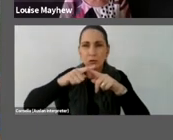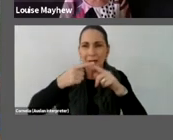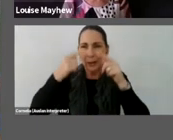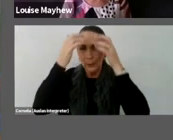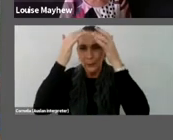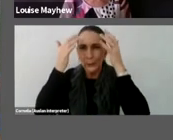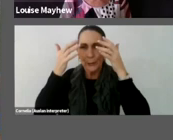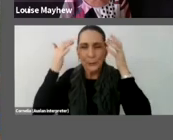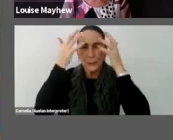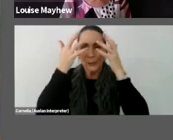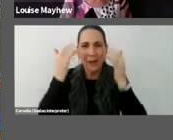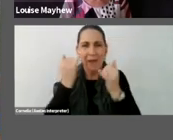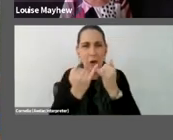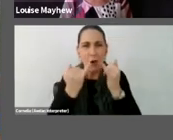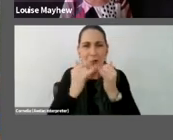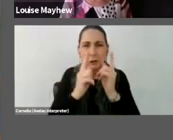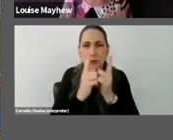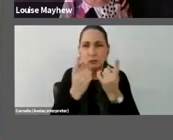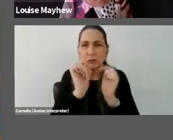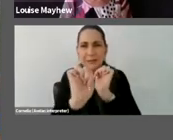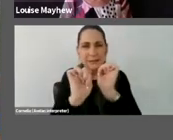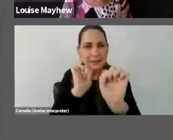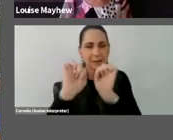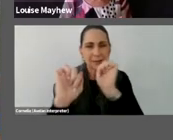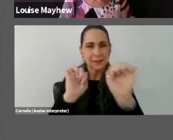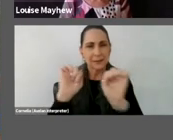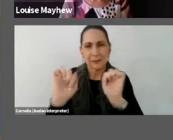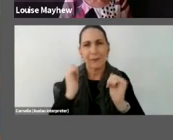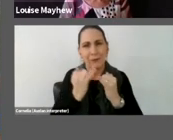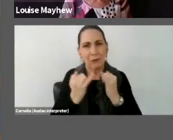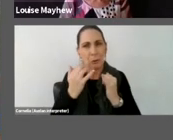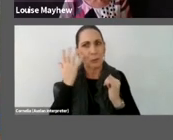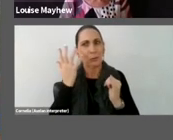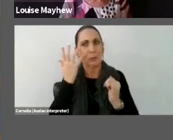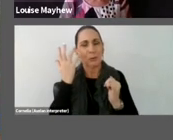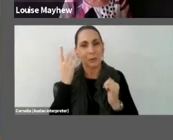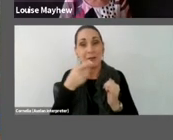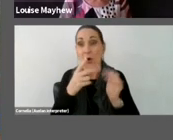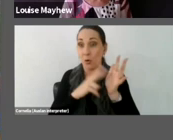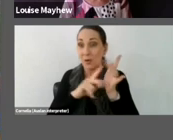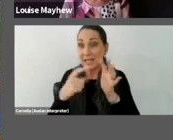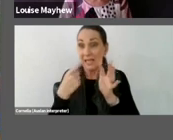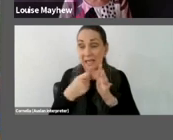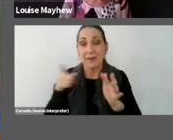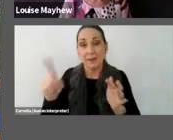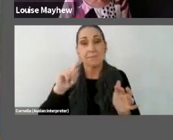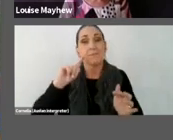individualized. Nick Cave has quite intentionally drawn the colors and the